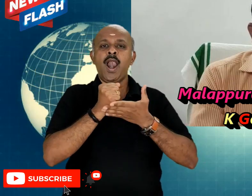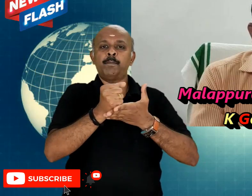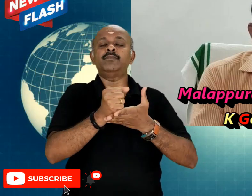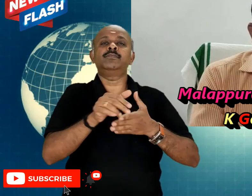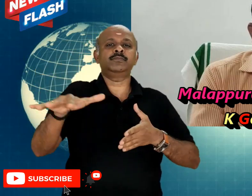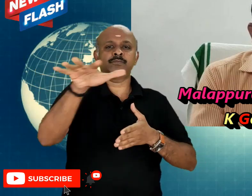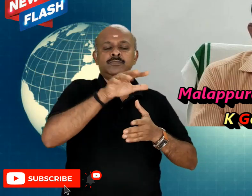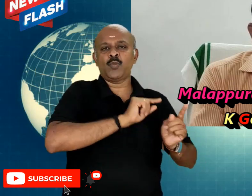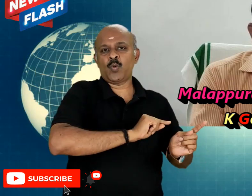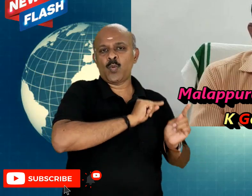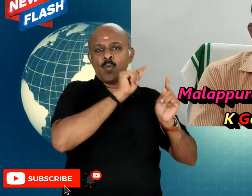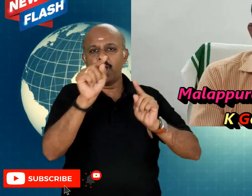and